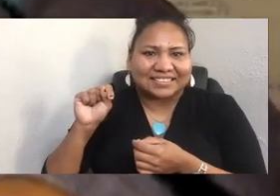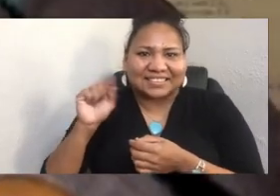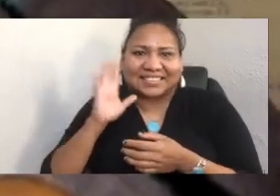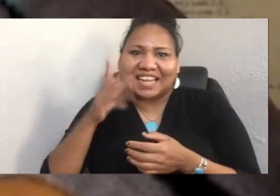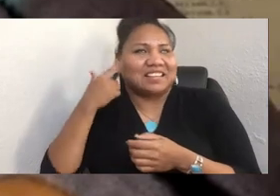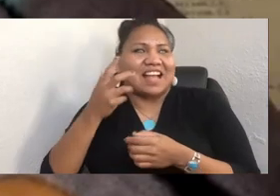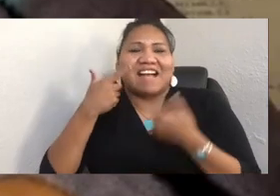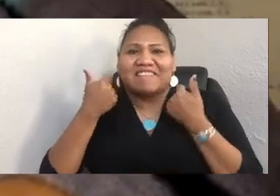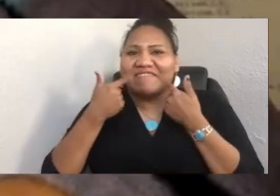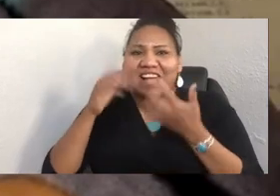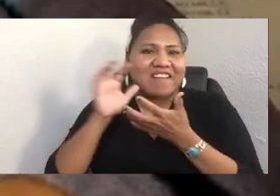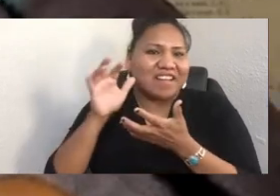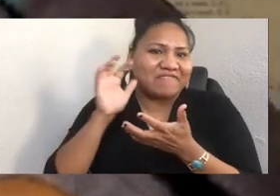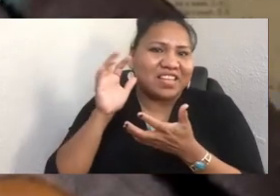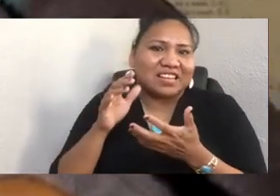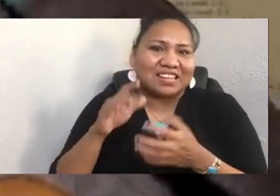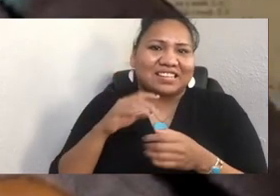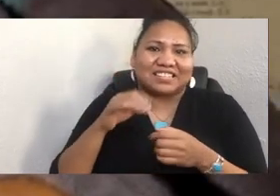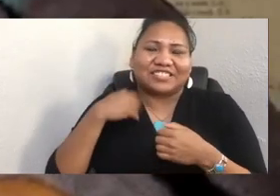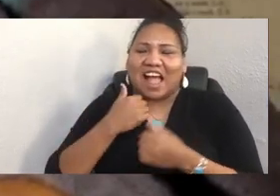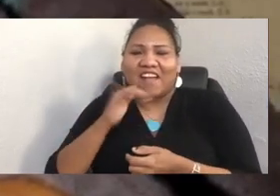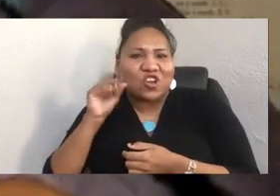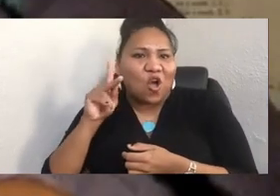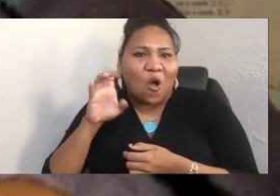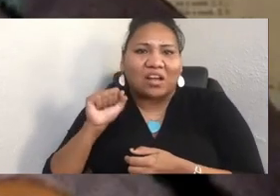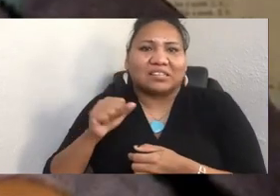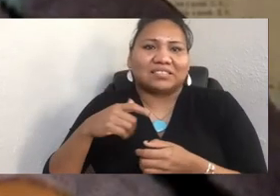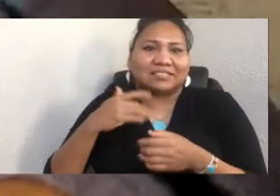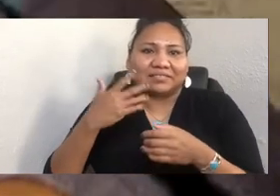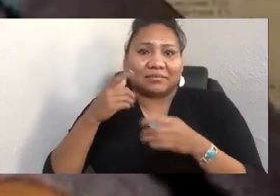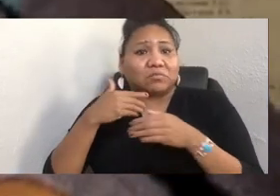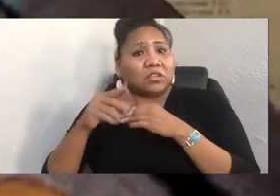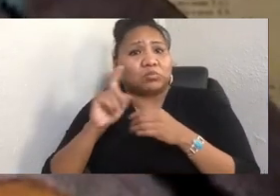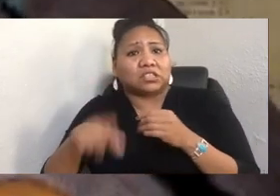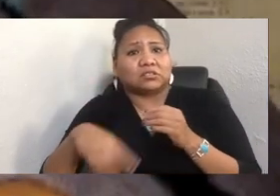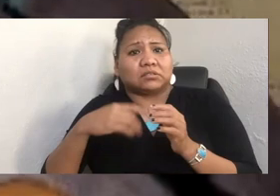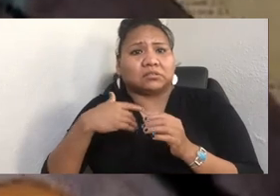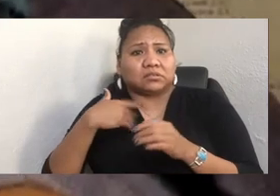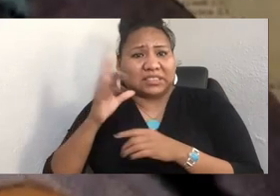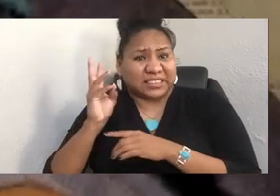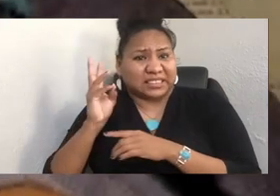OK, next question. We have about five more minutes. Six, excuse me. Six more minutes. Five more minutes or so.